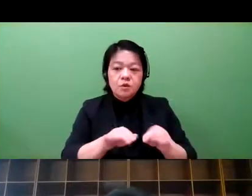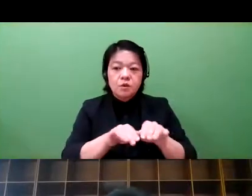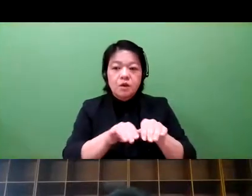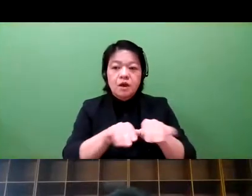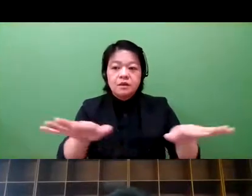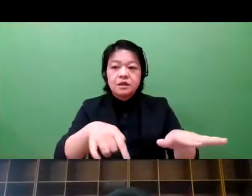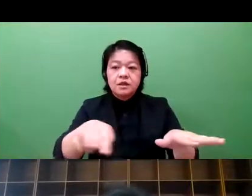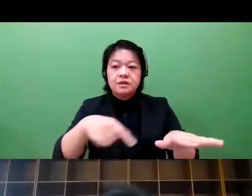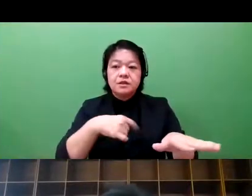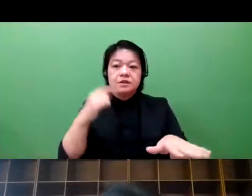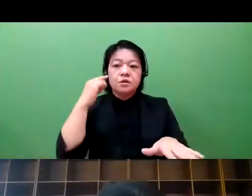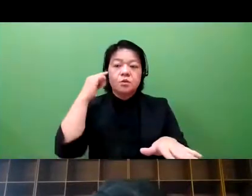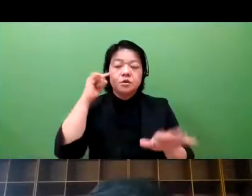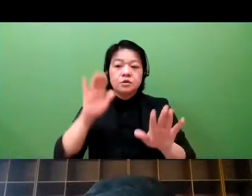Thank you for your listening.